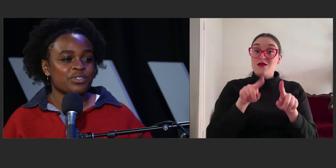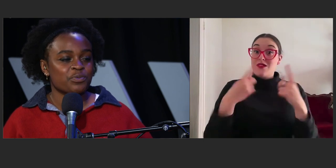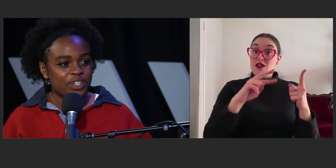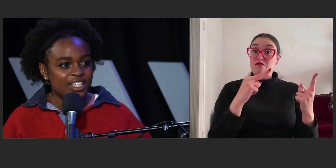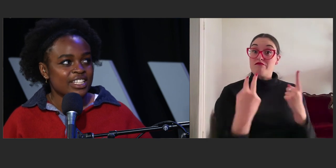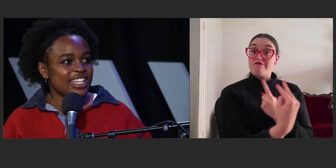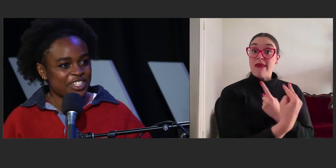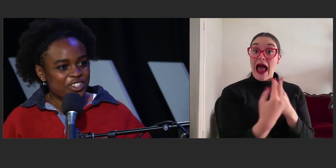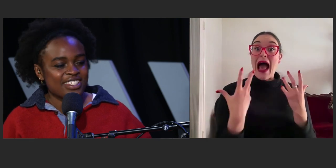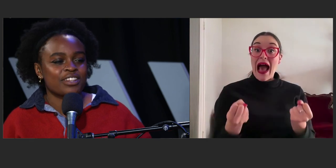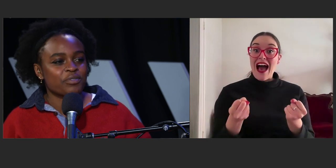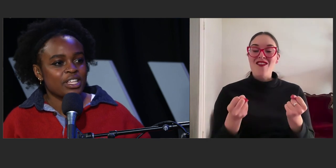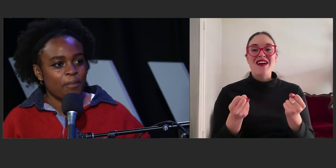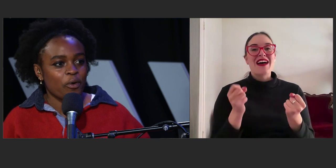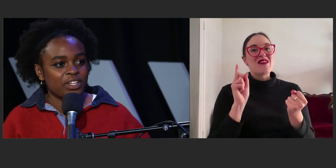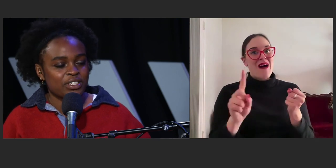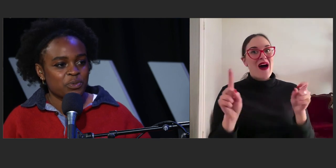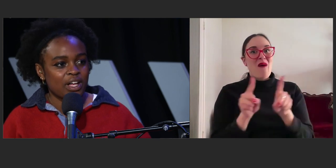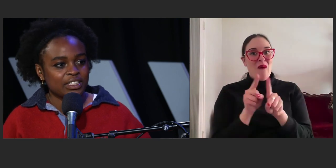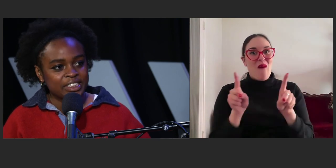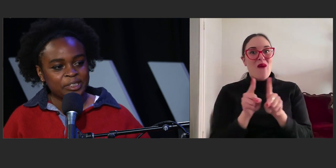is really interesting and really important as well.